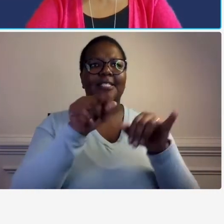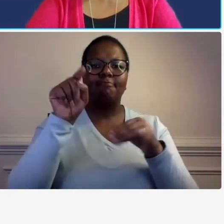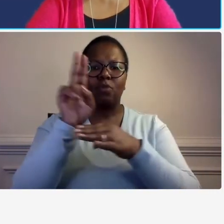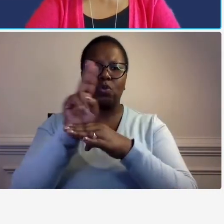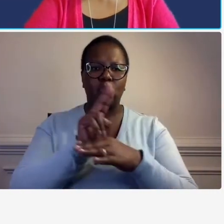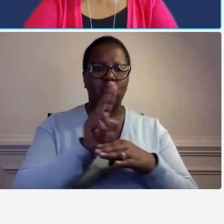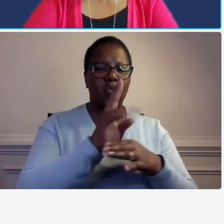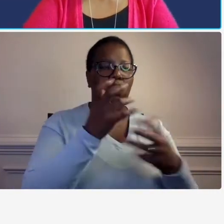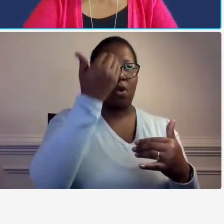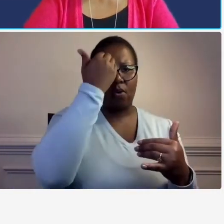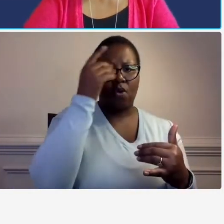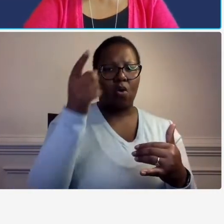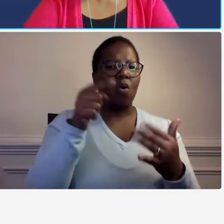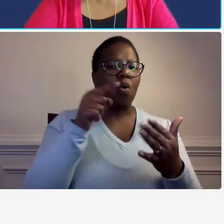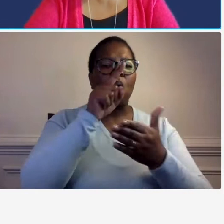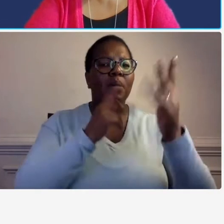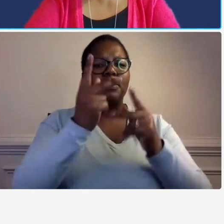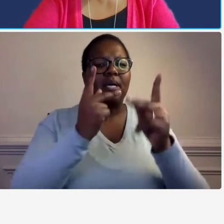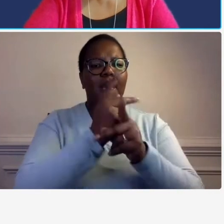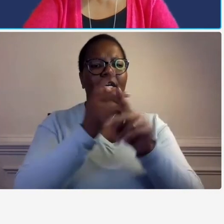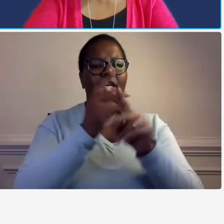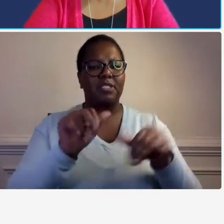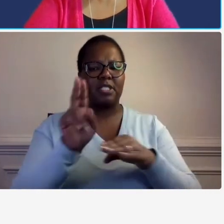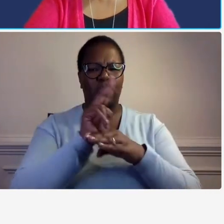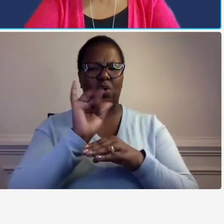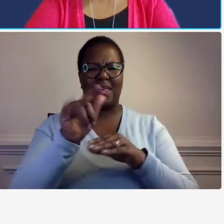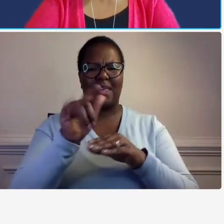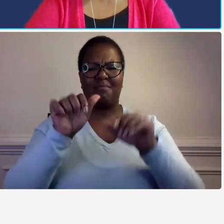systems that you're currently using so if you can drop that in the chat that would be really great